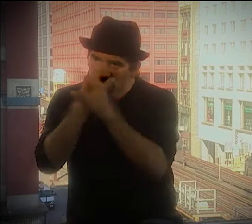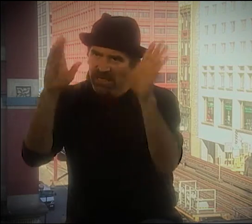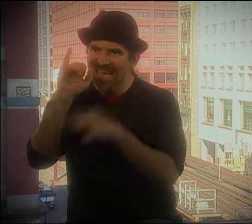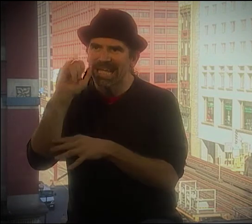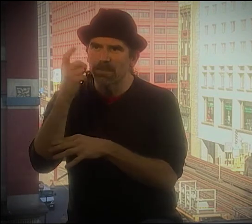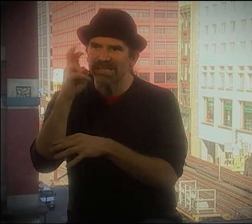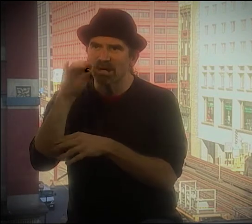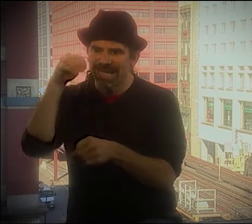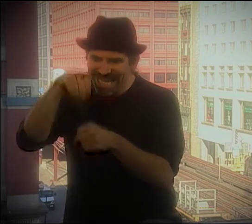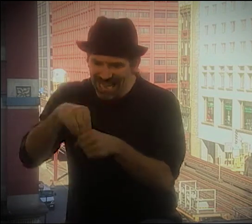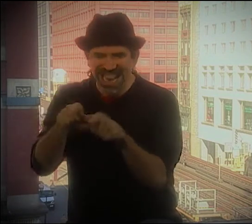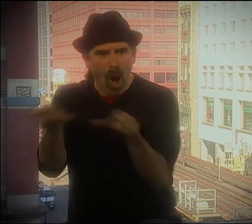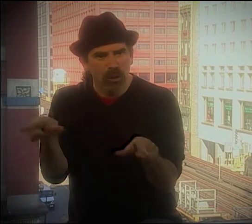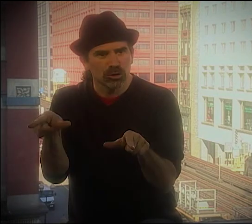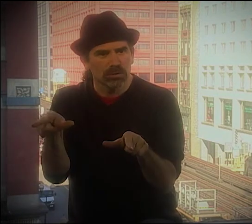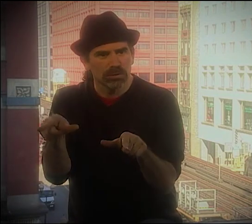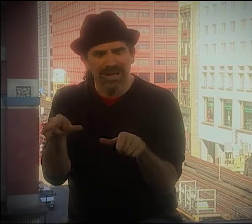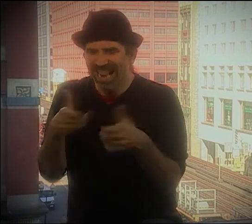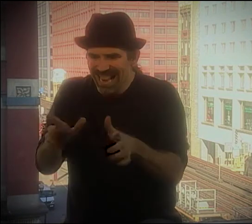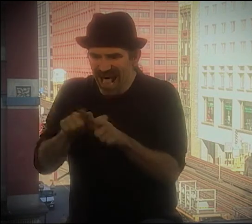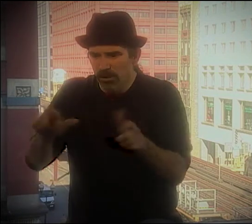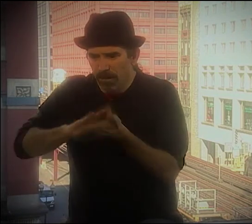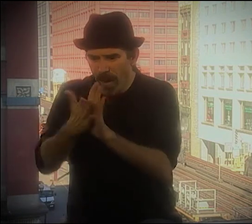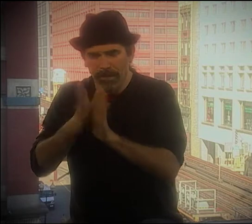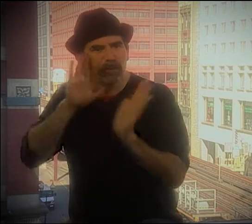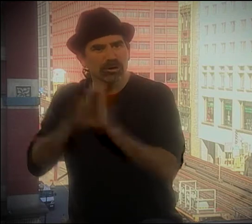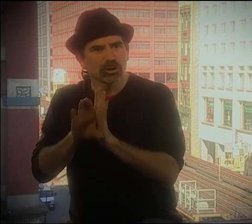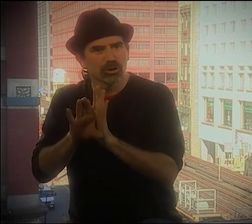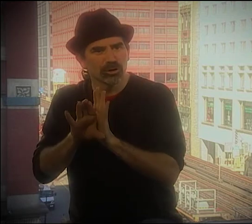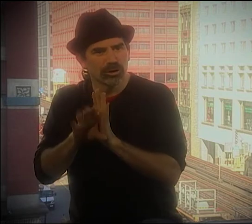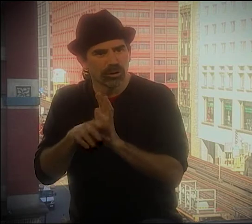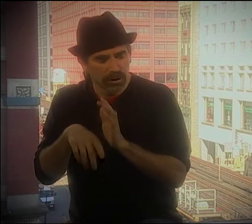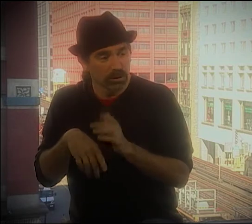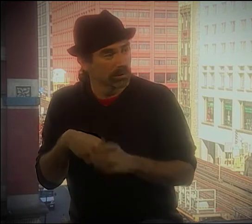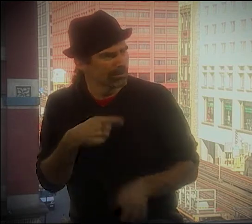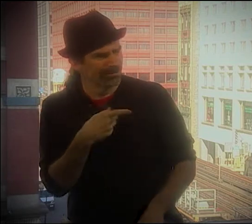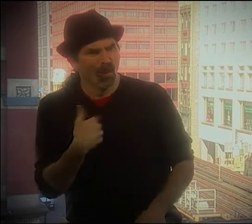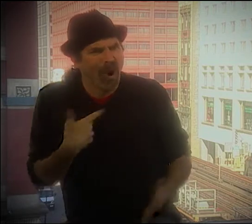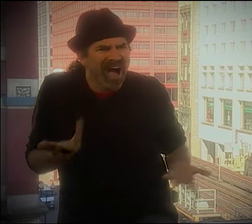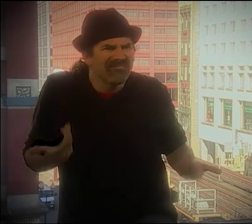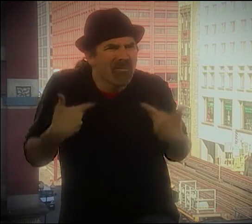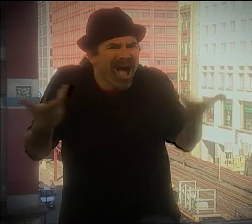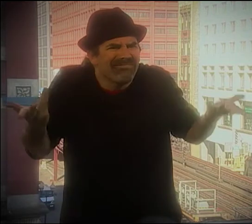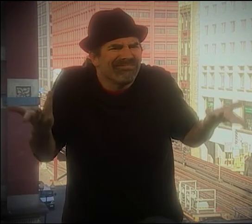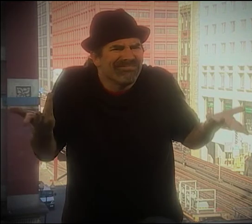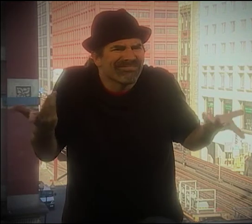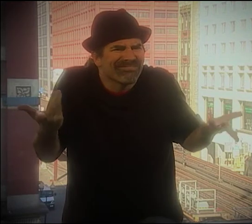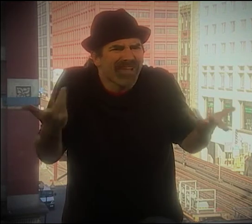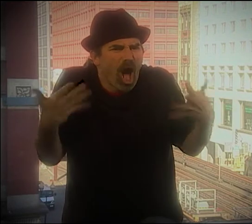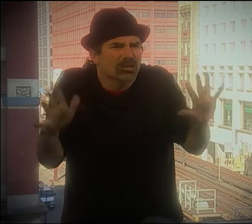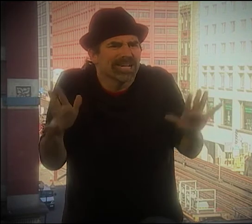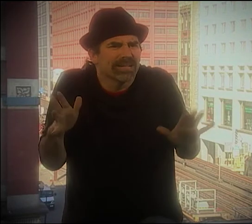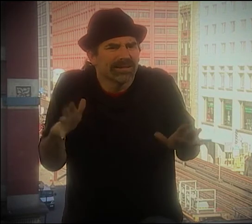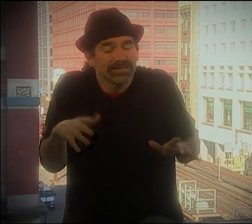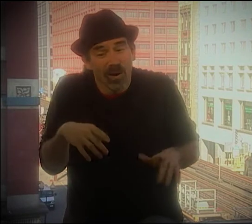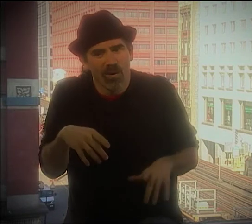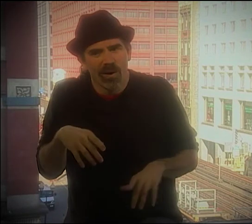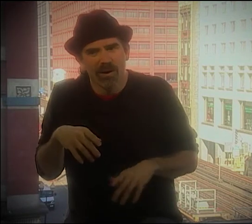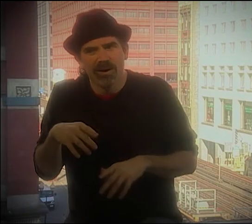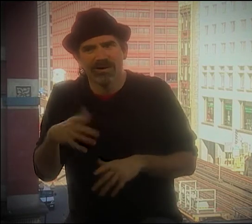LOOKING AT THIS GOING, "THIS IS WHAT DEAF PEOPLE CAN DO?" THEY BEEN STRUGGLING WITH IMAGERY IN THE LANGUAGE AND LETTING THE LANGUAGE BECOME THE PICTURE, BUT WE'VE